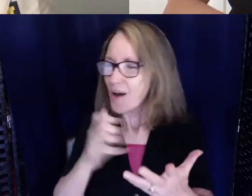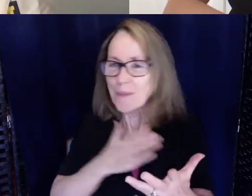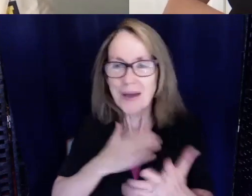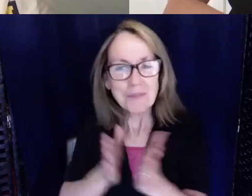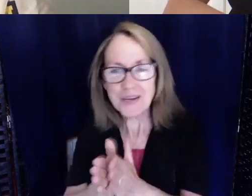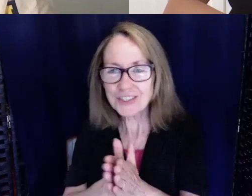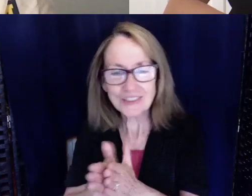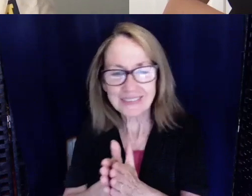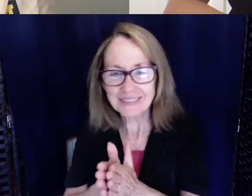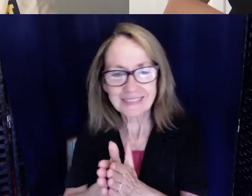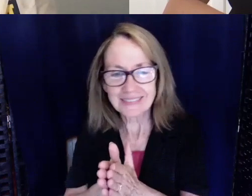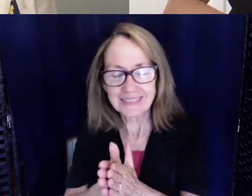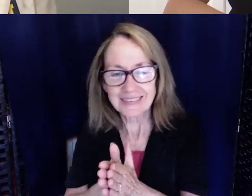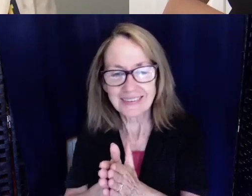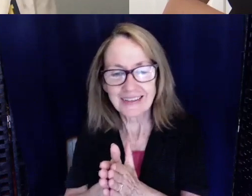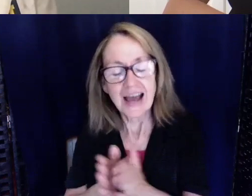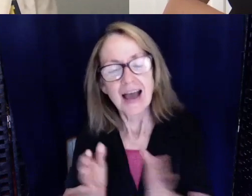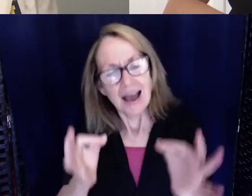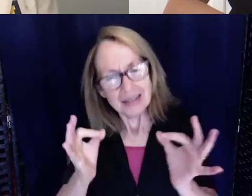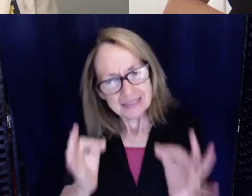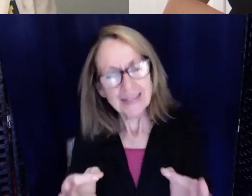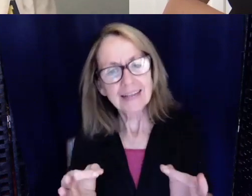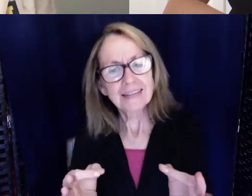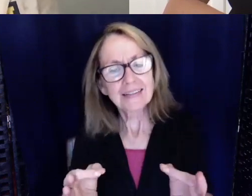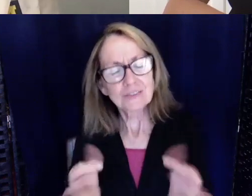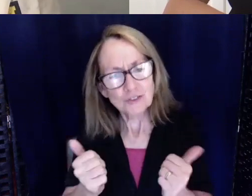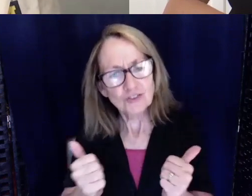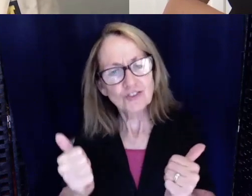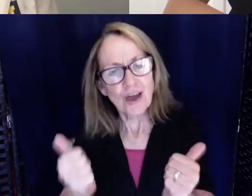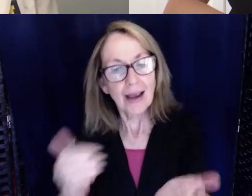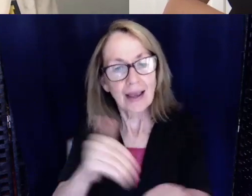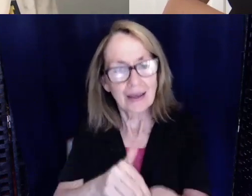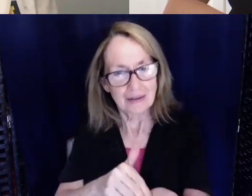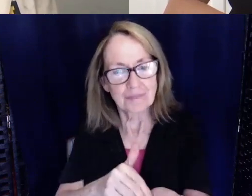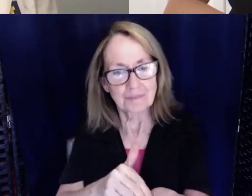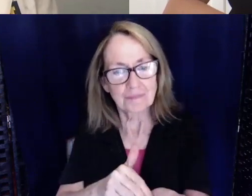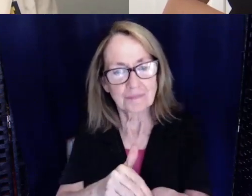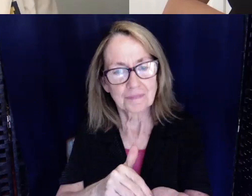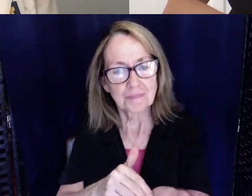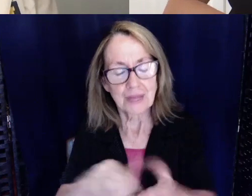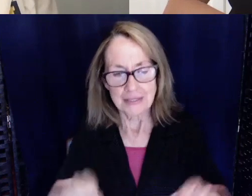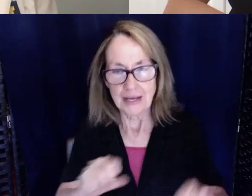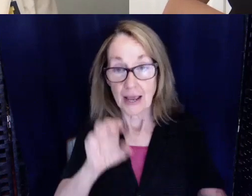I decided to try to try again and take the MCATs and apply for